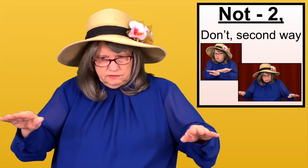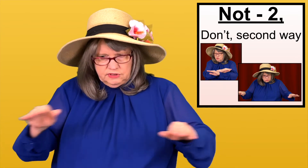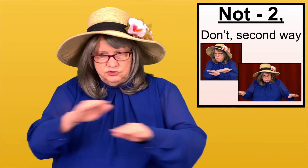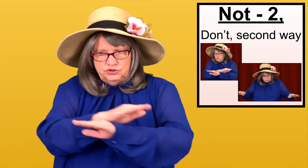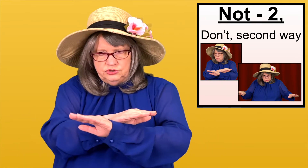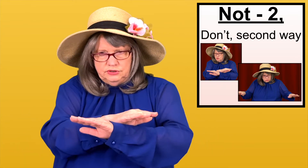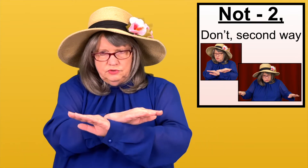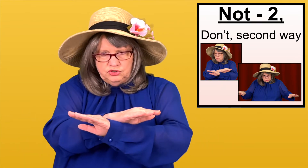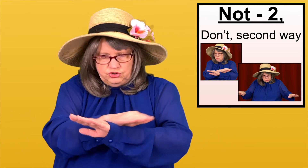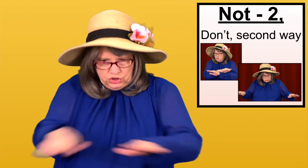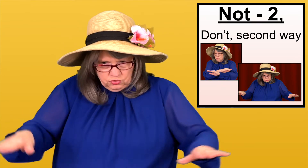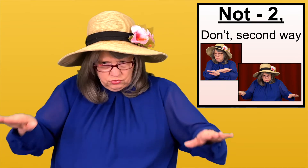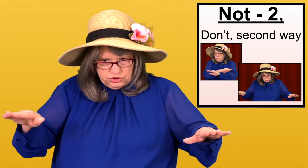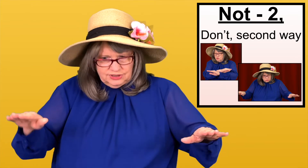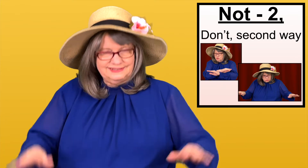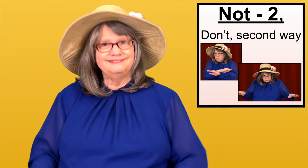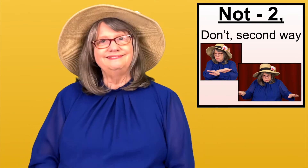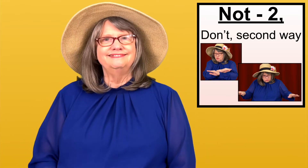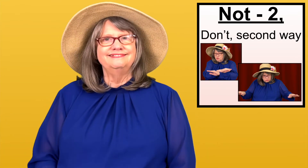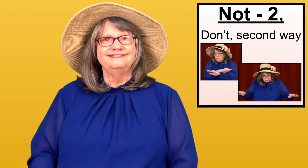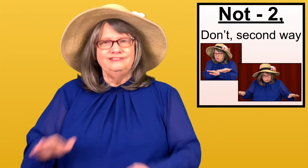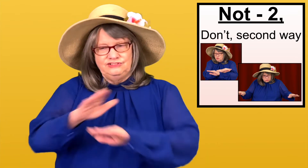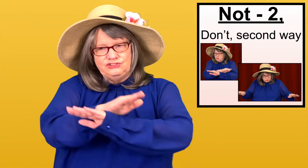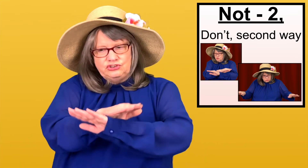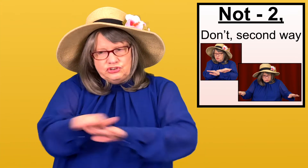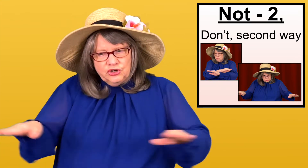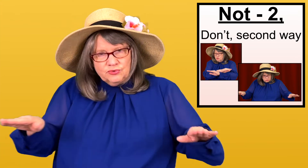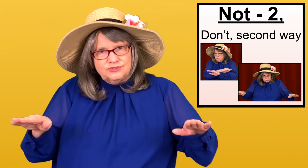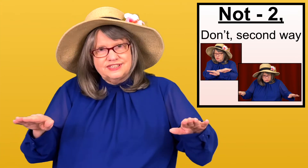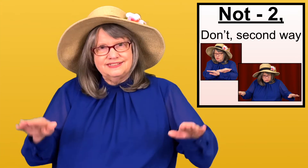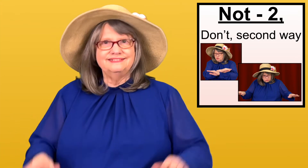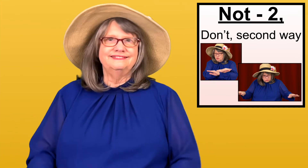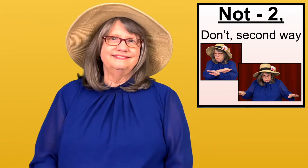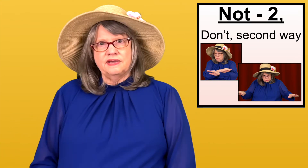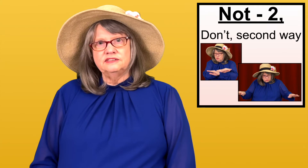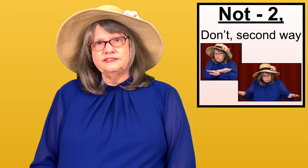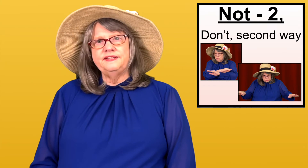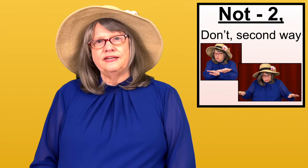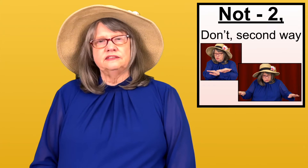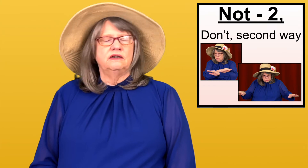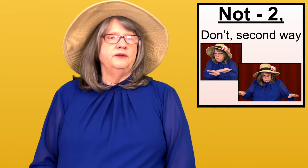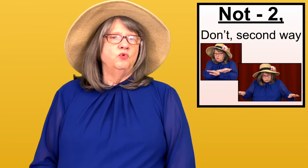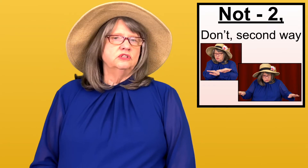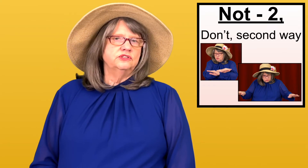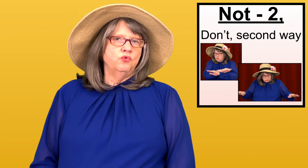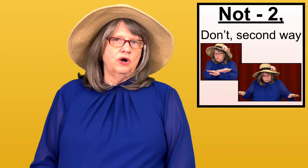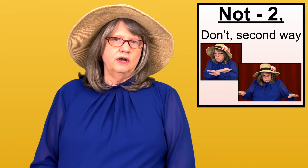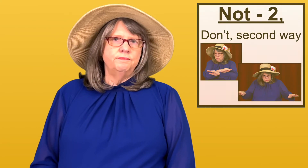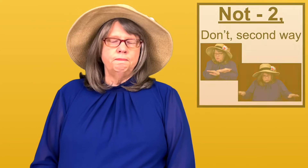It's DON'T. DON'T. I see that sign once in a while.